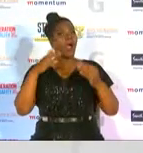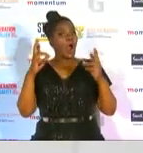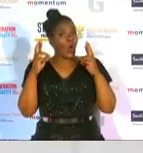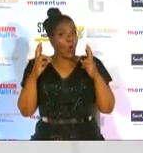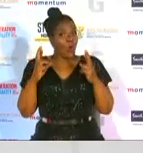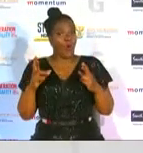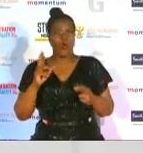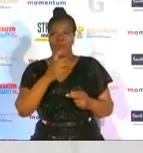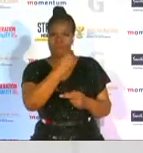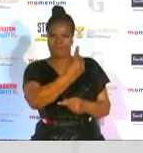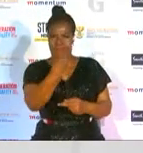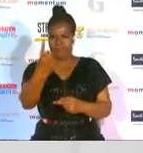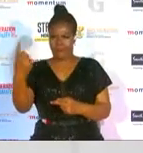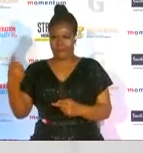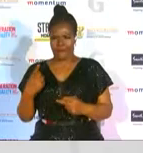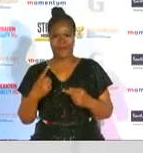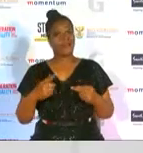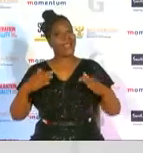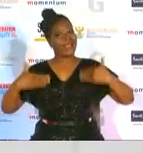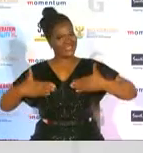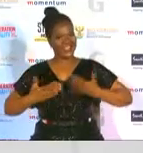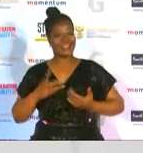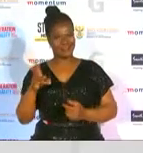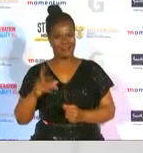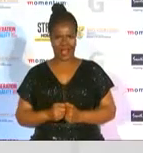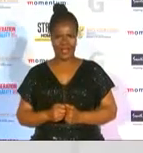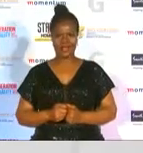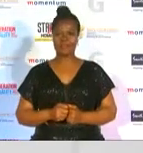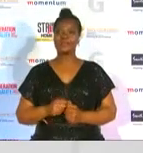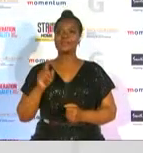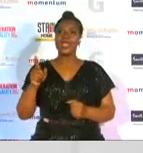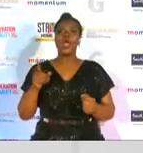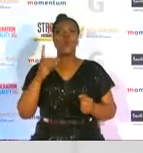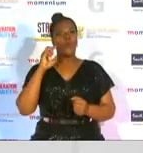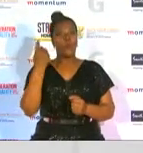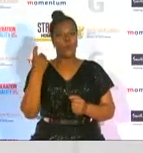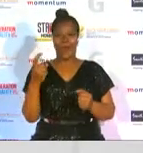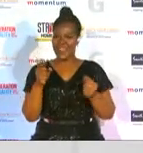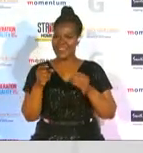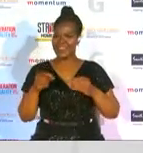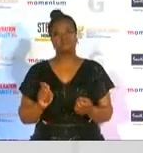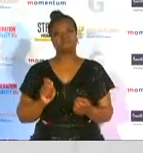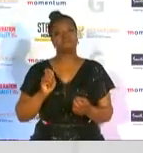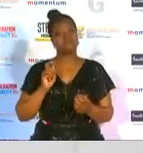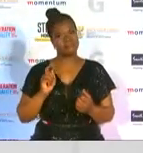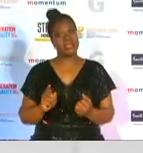every one of you excited too it takes a village to drive change